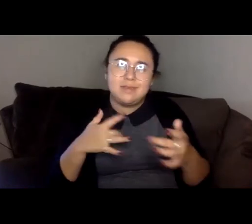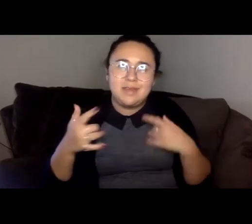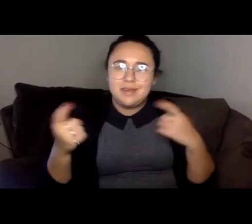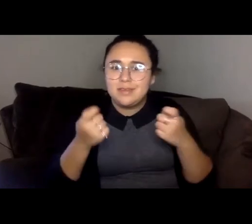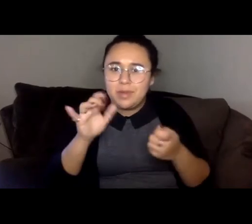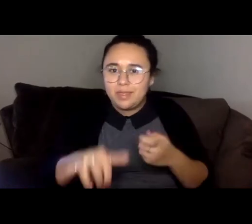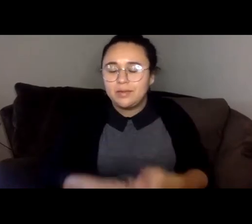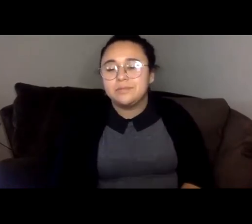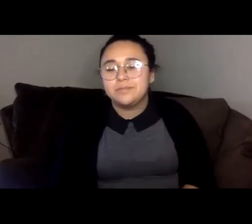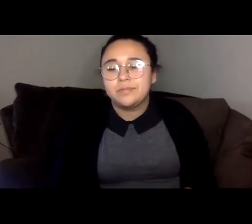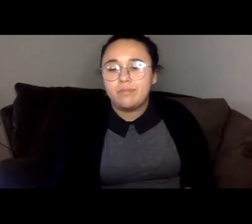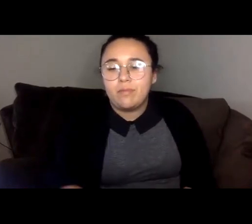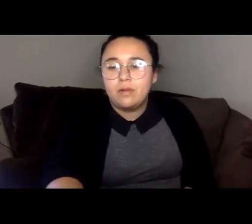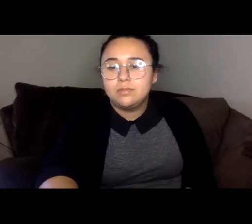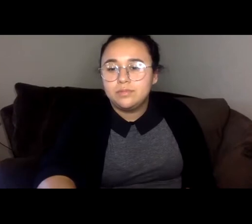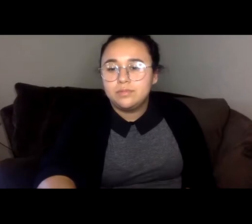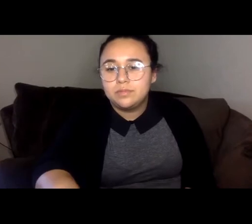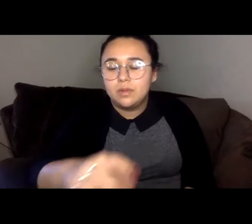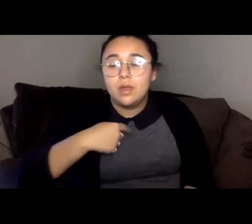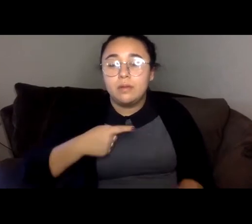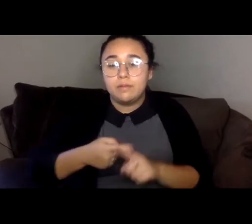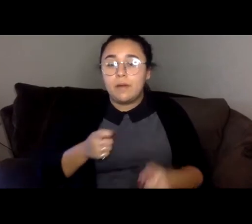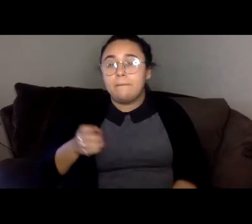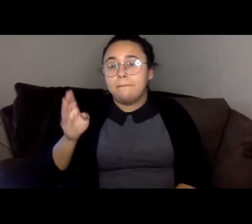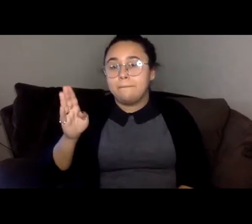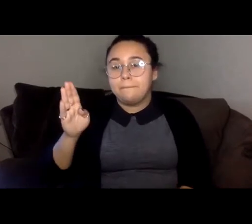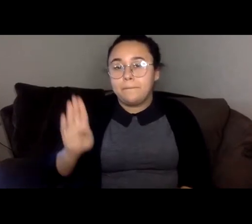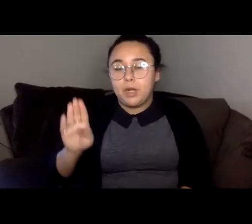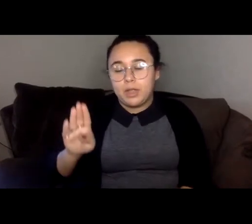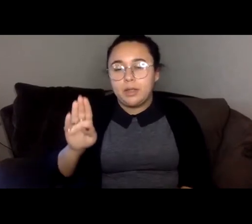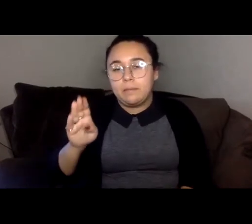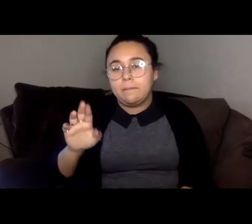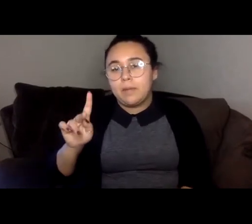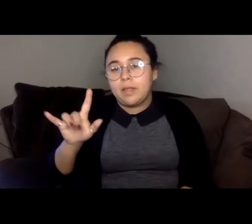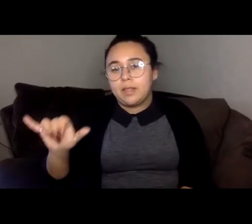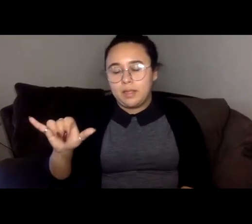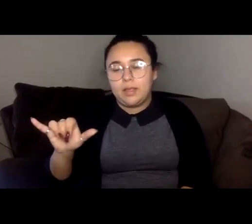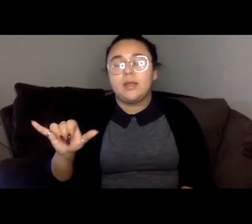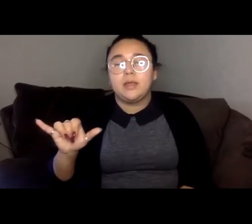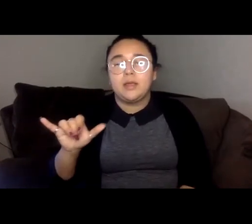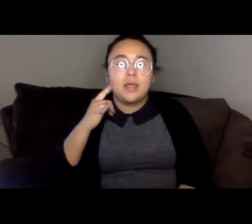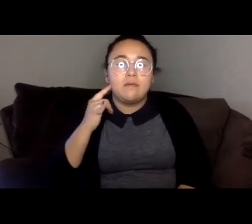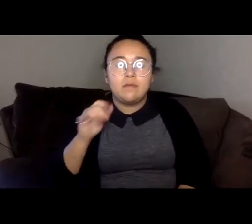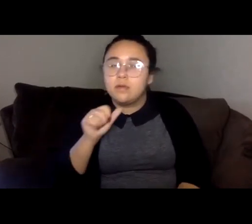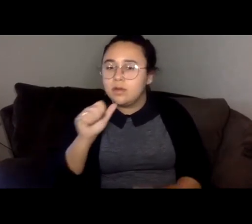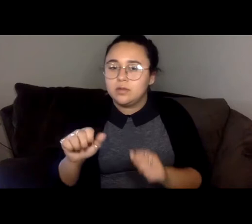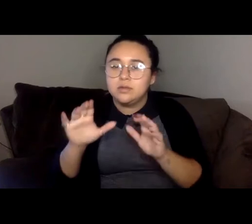I'm joining you from Berkeley California unseeded Aloni land for one more day, we move tomorrow, so wish me luck.